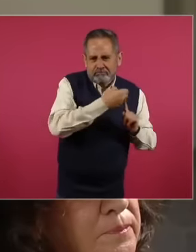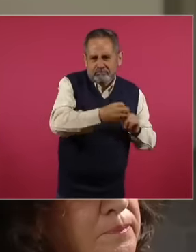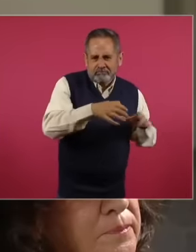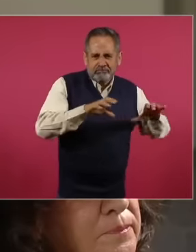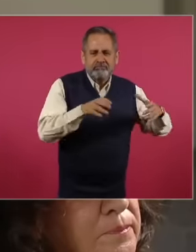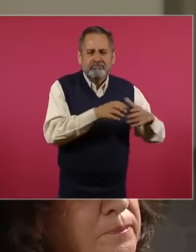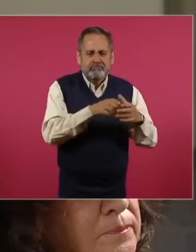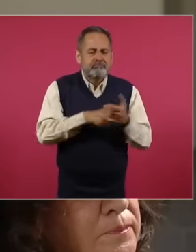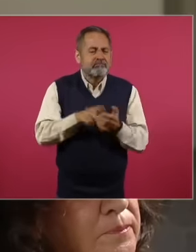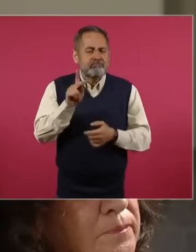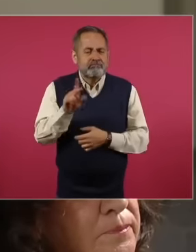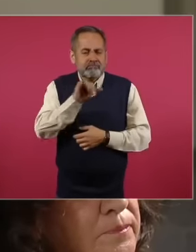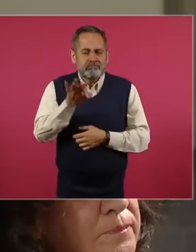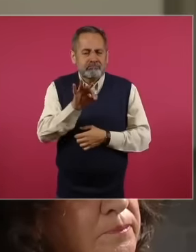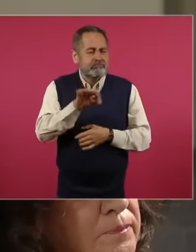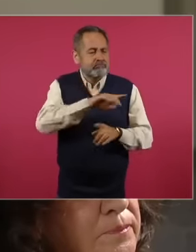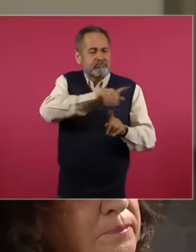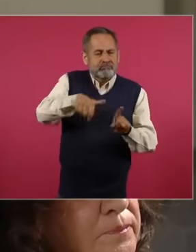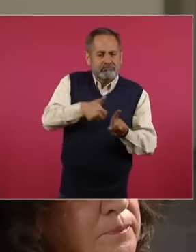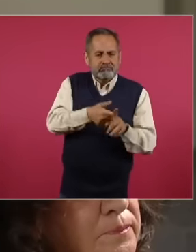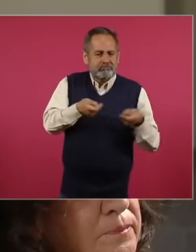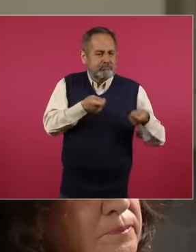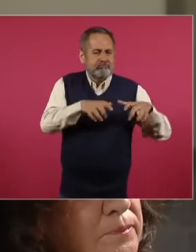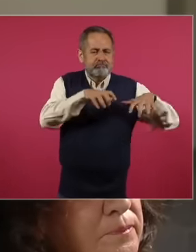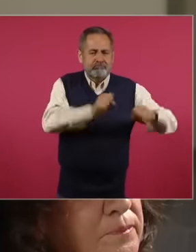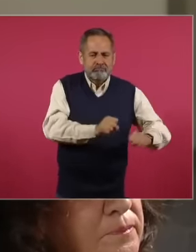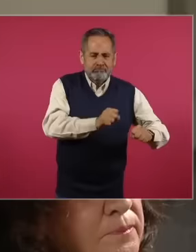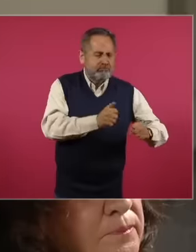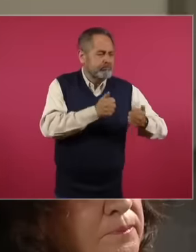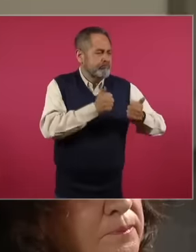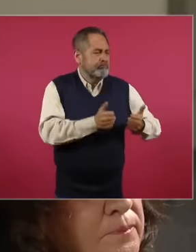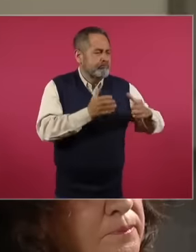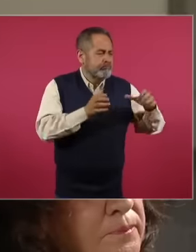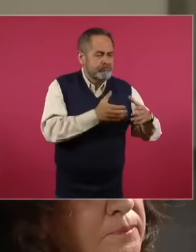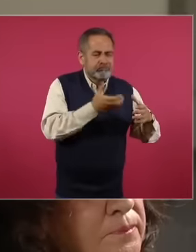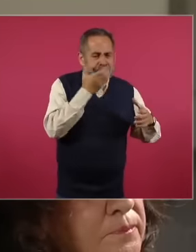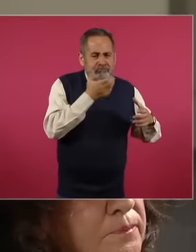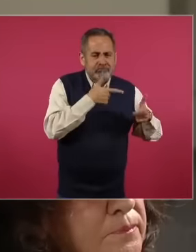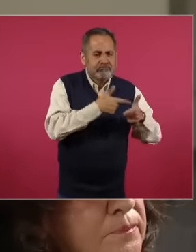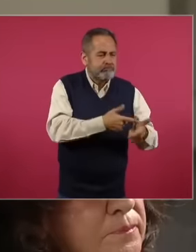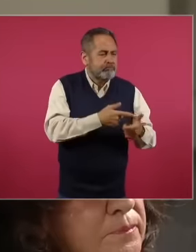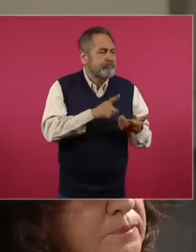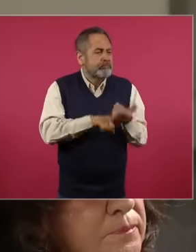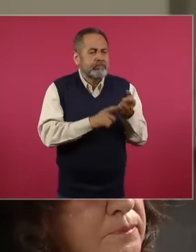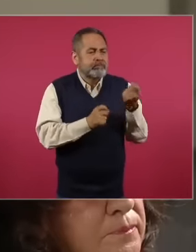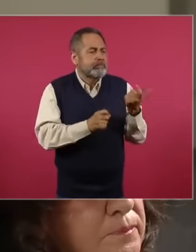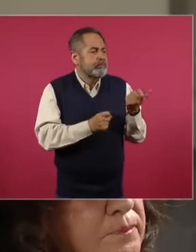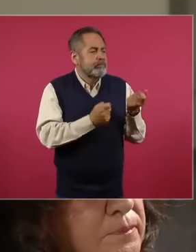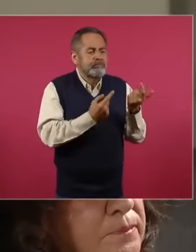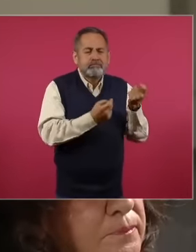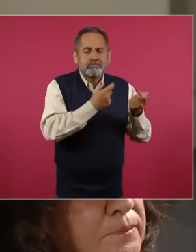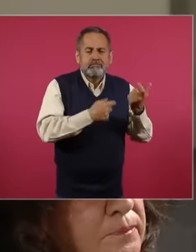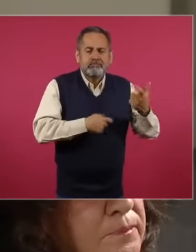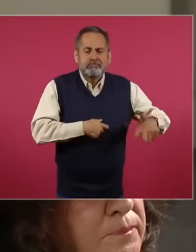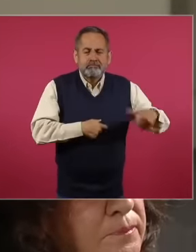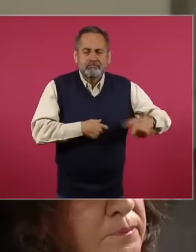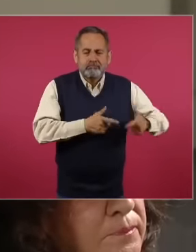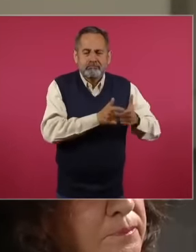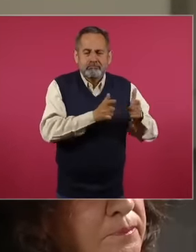judicial power captured by not only conservatism but above all by very powerful sectors that